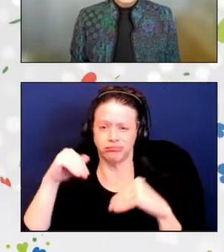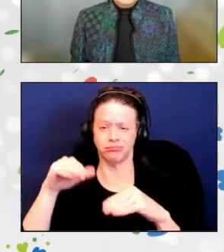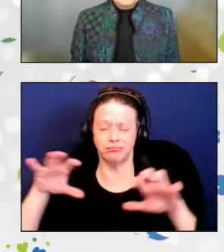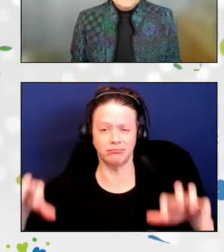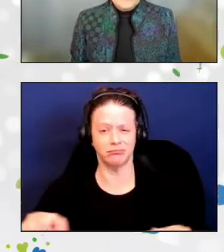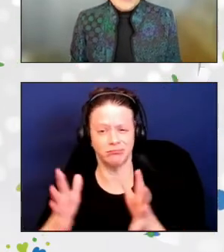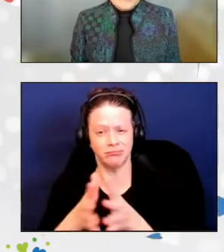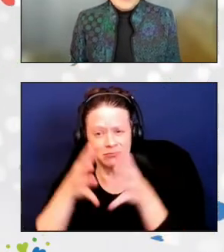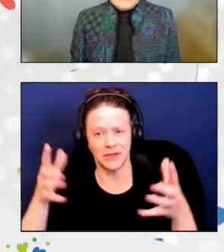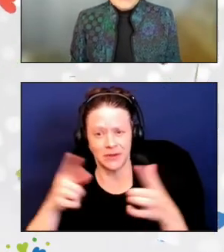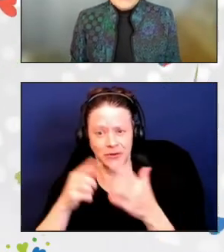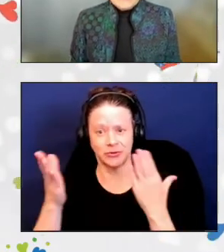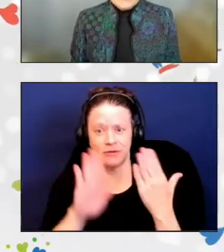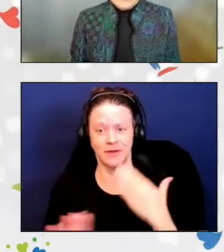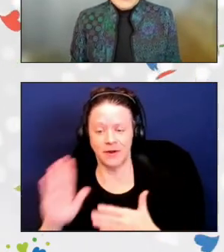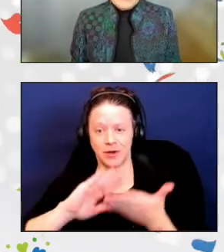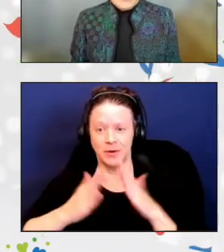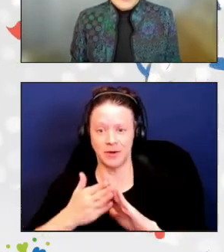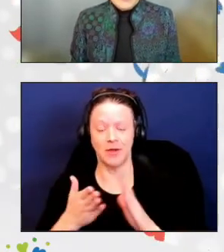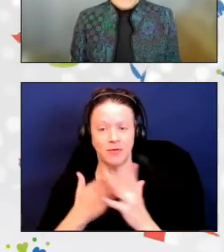through their work with the Senior Nutrition Program.